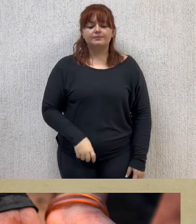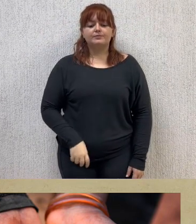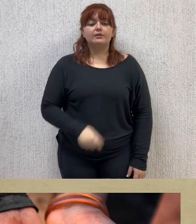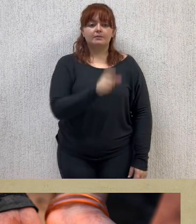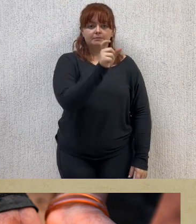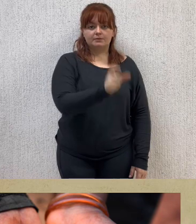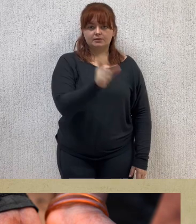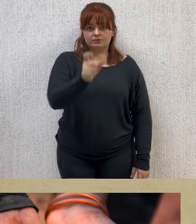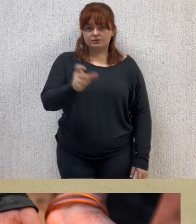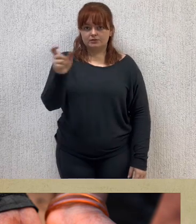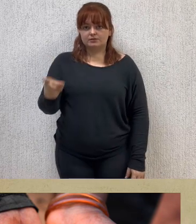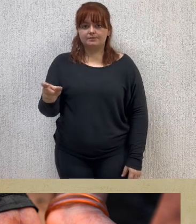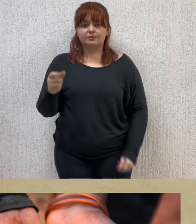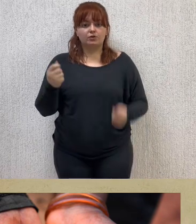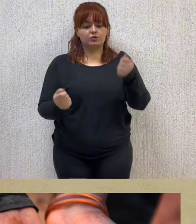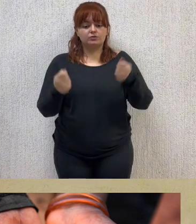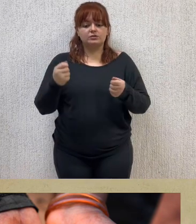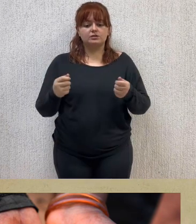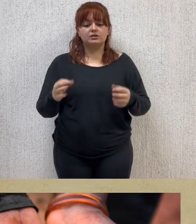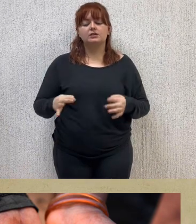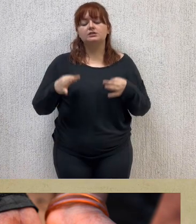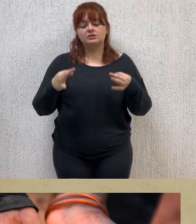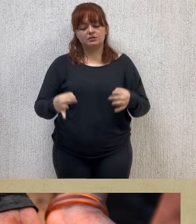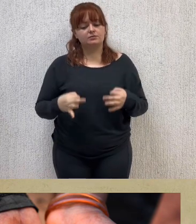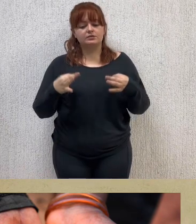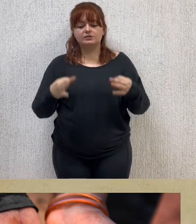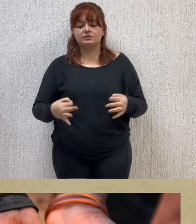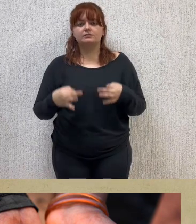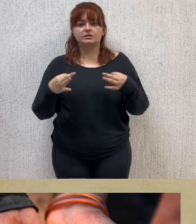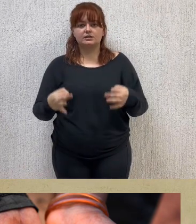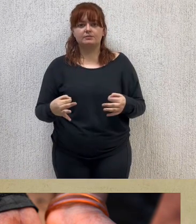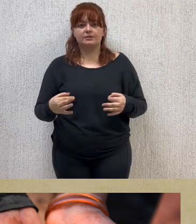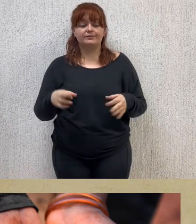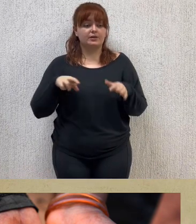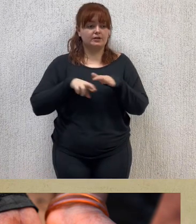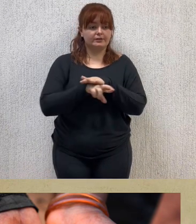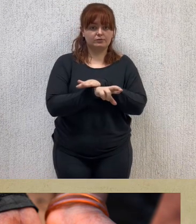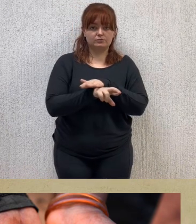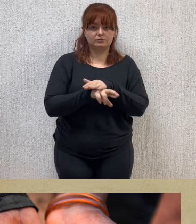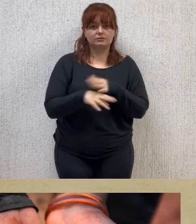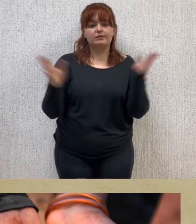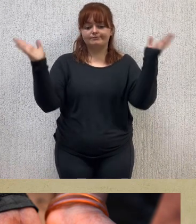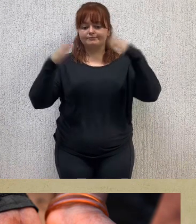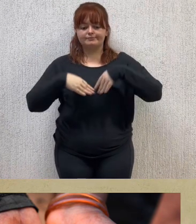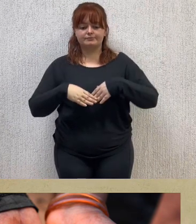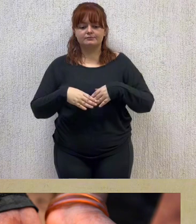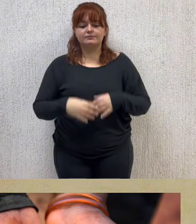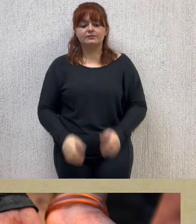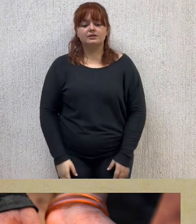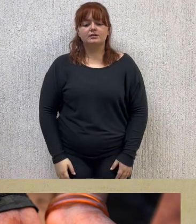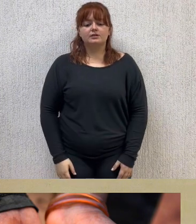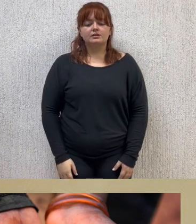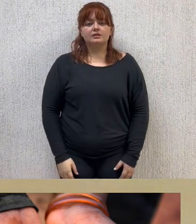Human beings use these resources to facilitate the economic processes necessary for life as we know it.